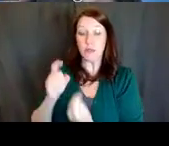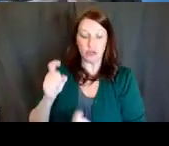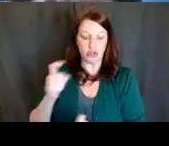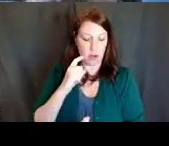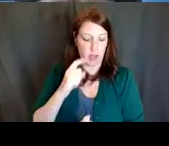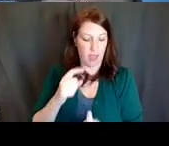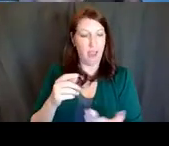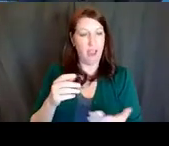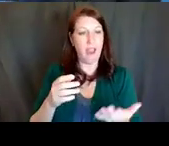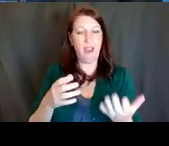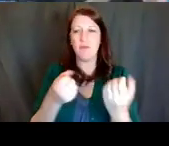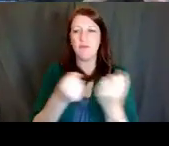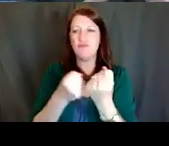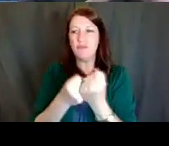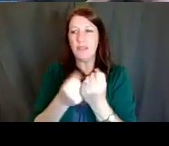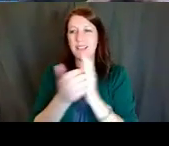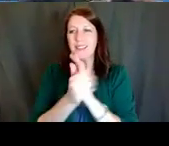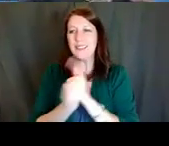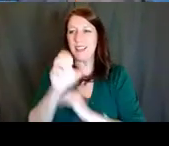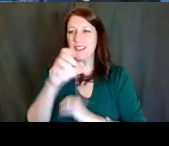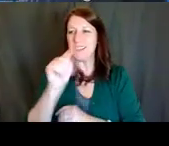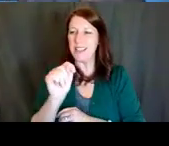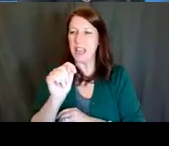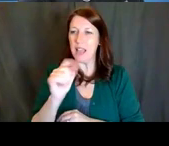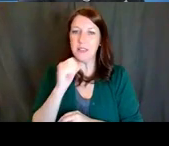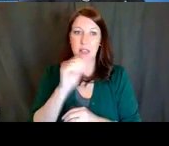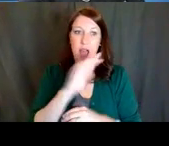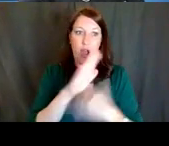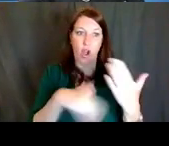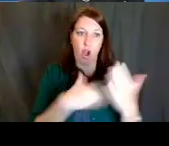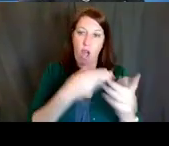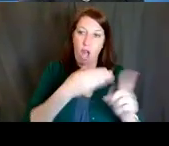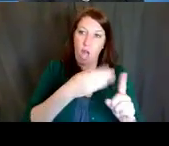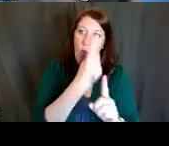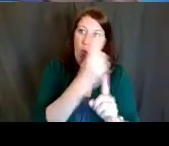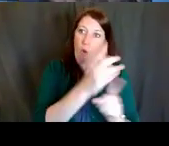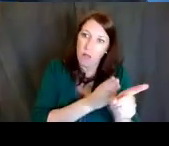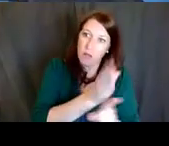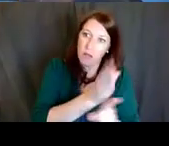so you shouldn’t have all mentors with one area of expertise